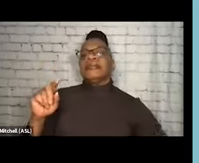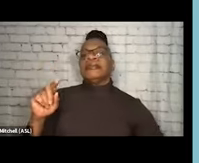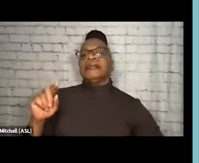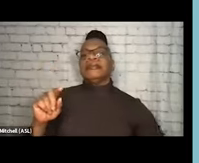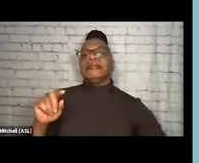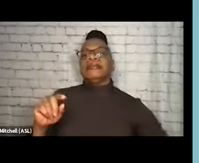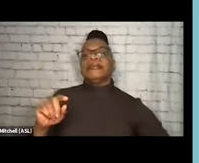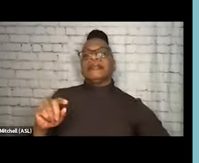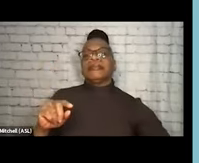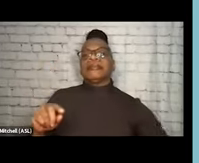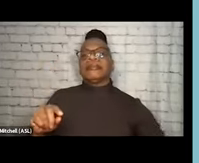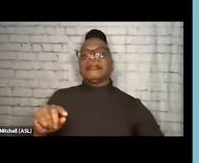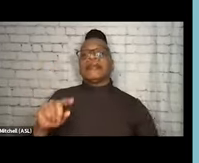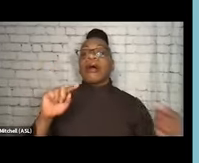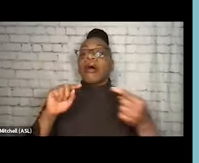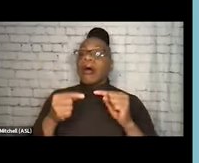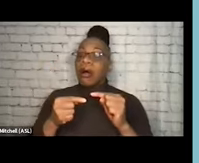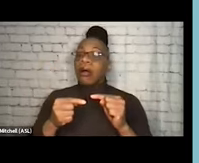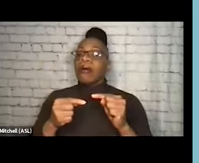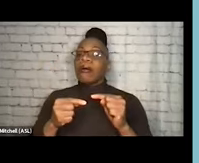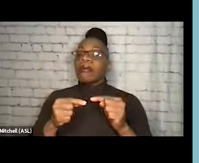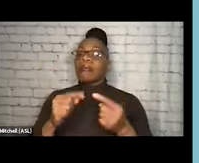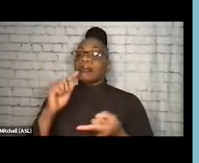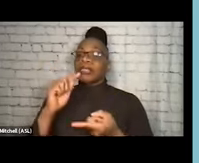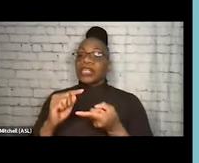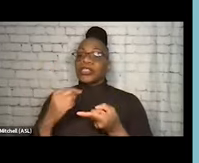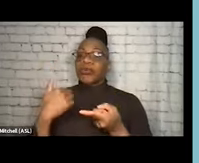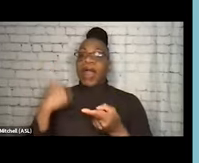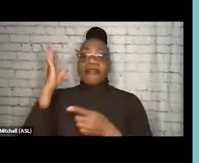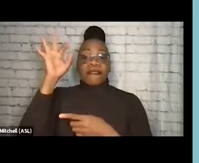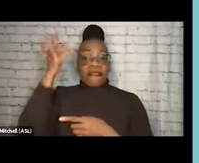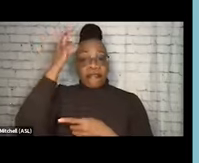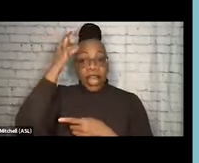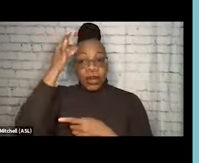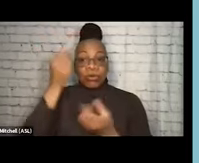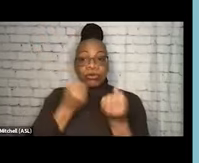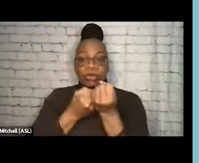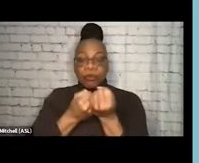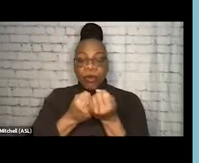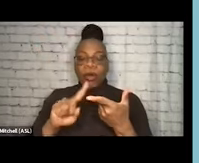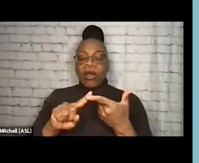We now have, like, federal support, we have a federal framework for harm reduction. We have a lot of funding